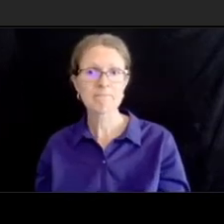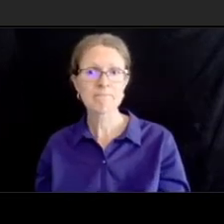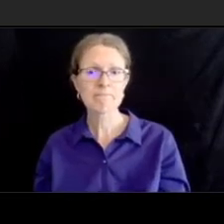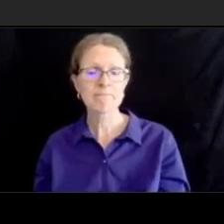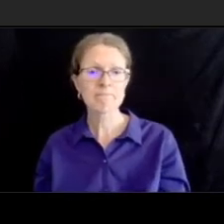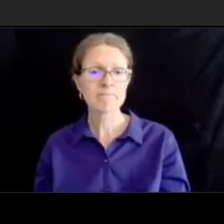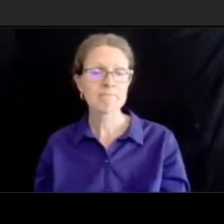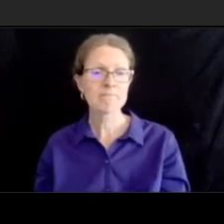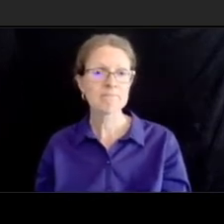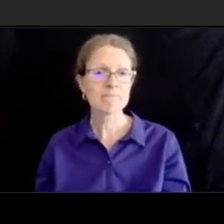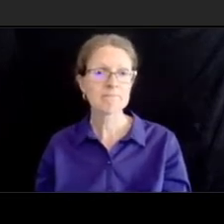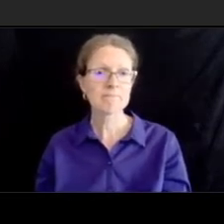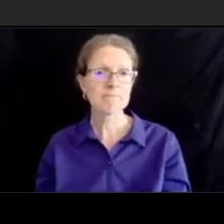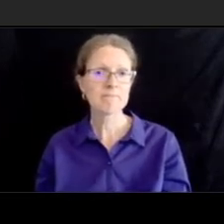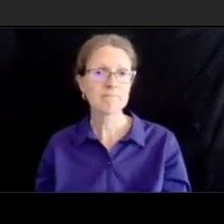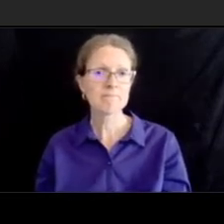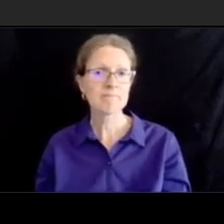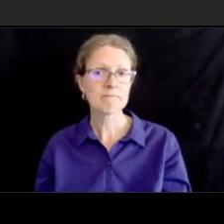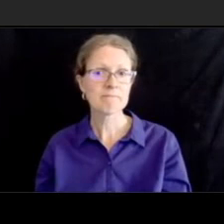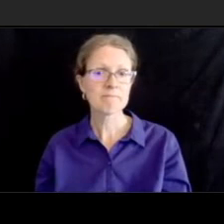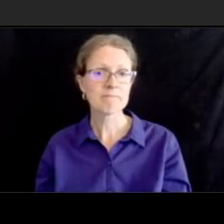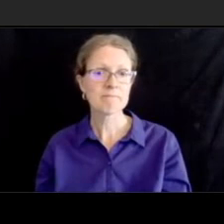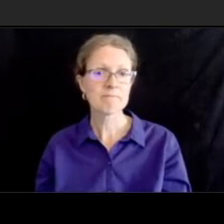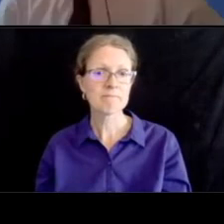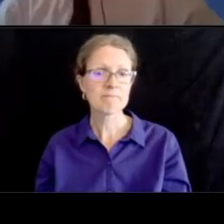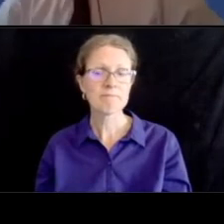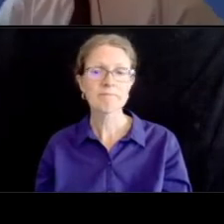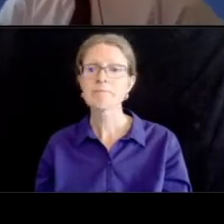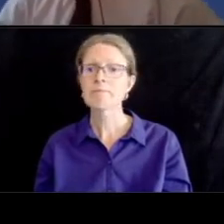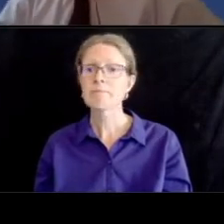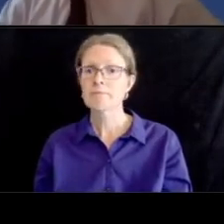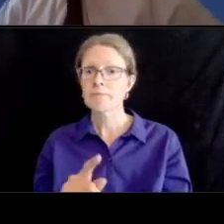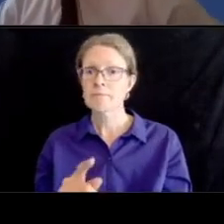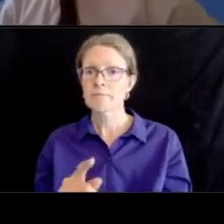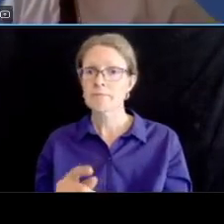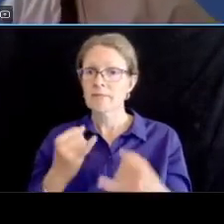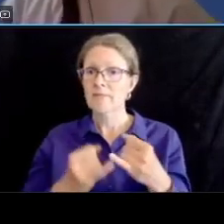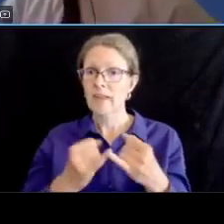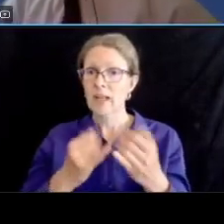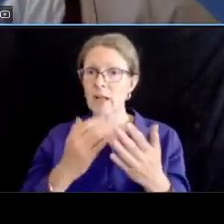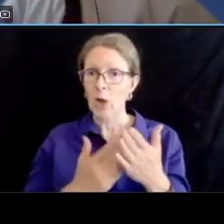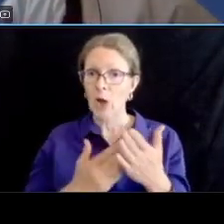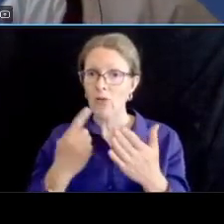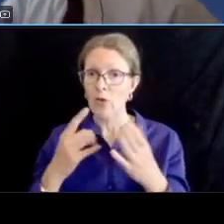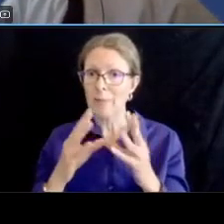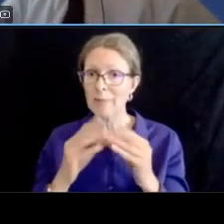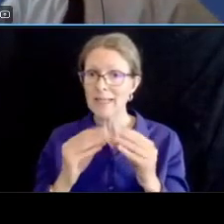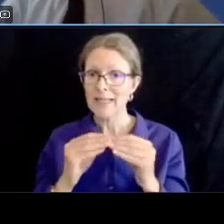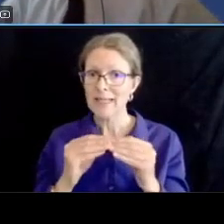uh charlotte would you like to talk a little bit about our title six requirements sure absolutely